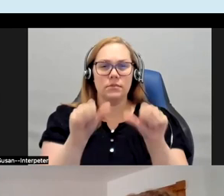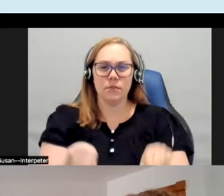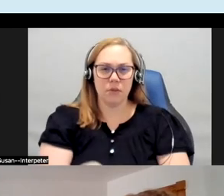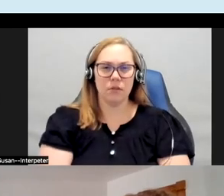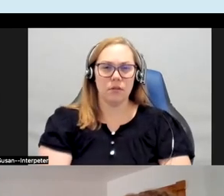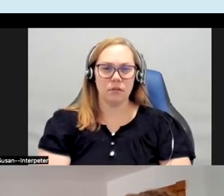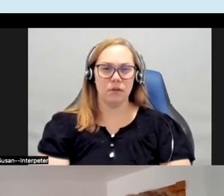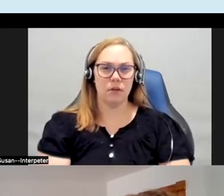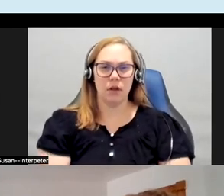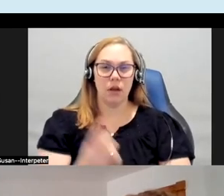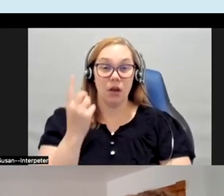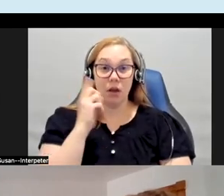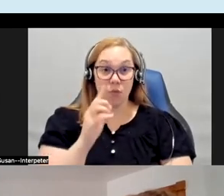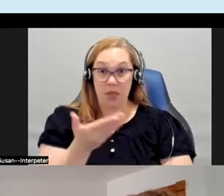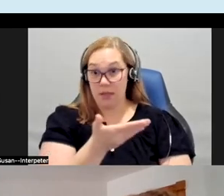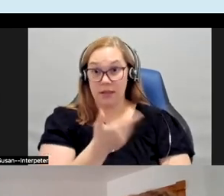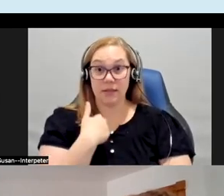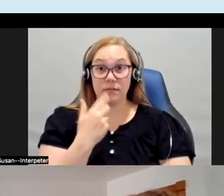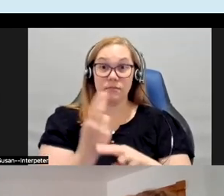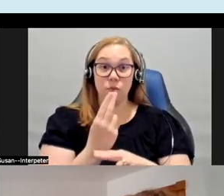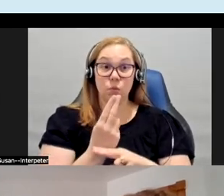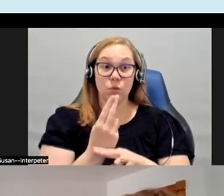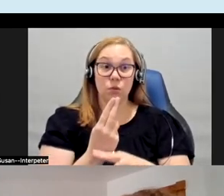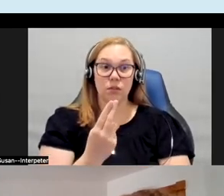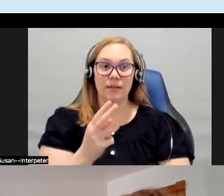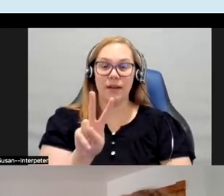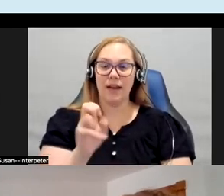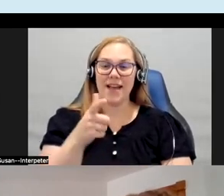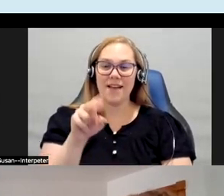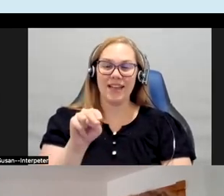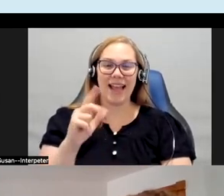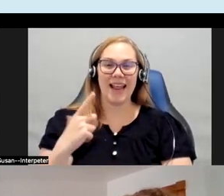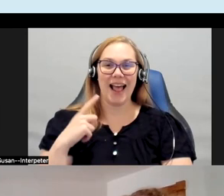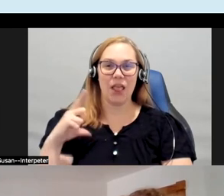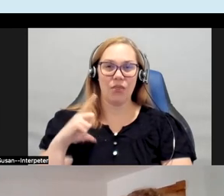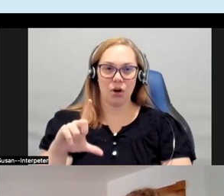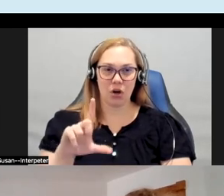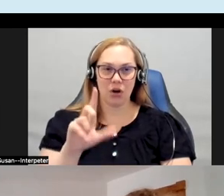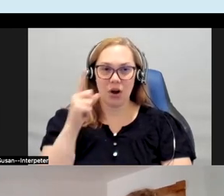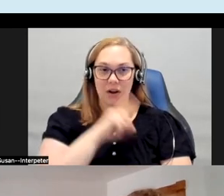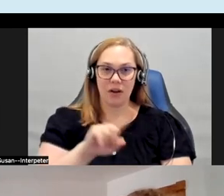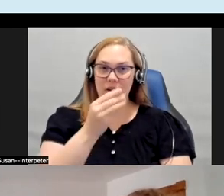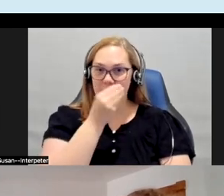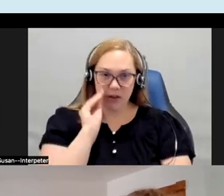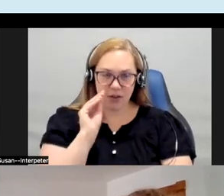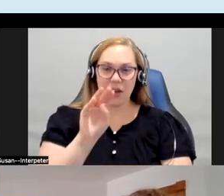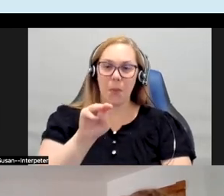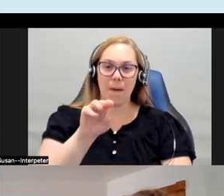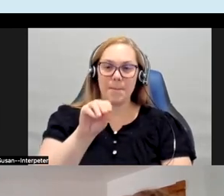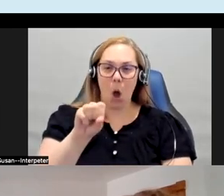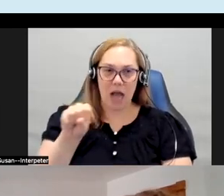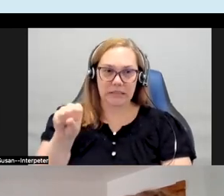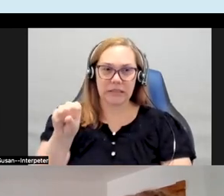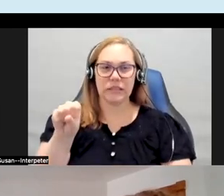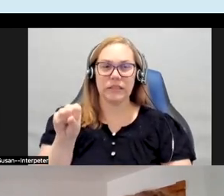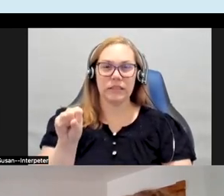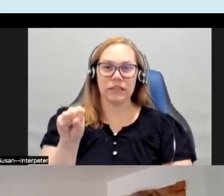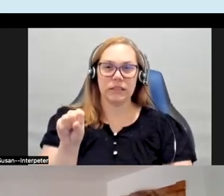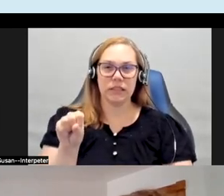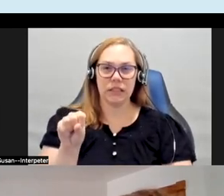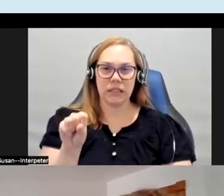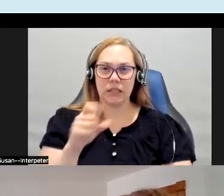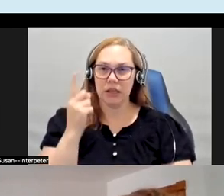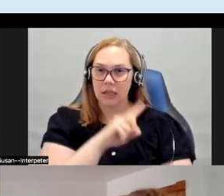for this one I used uh vegan leather faux flowers Moss um faux snake skin